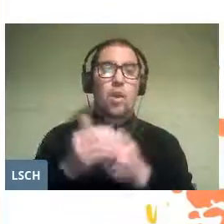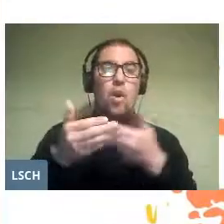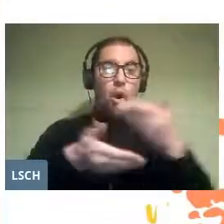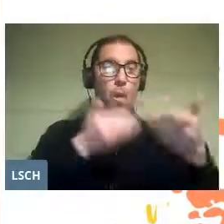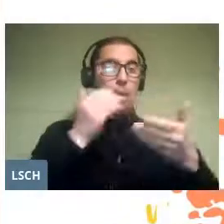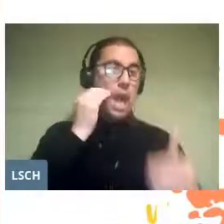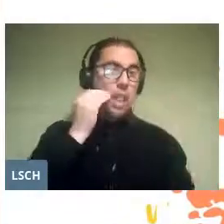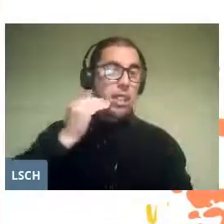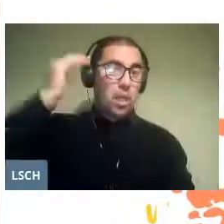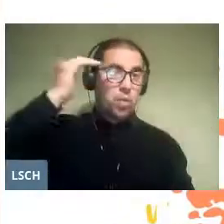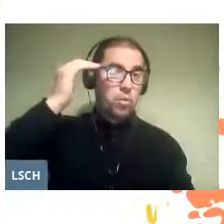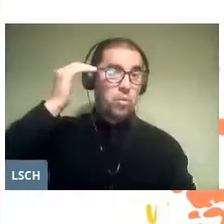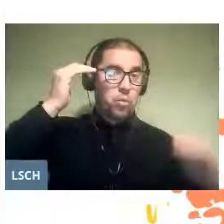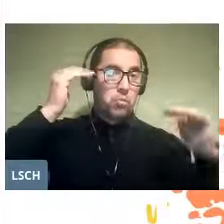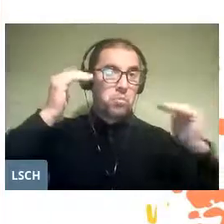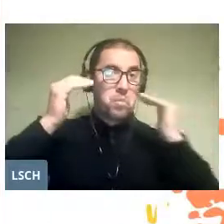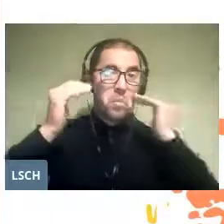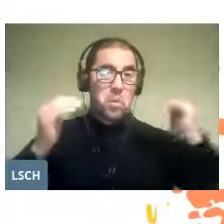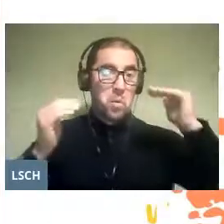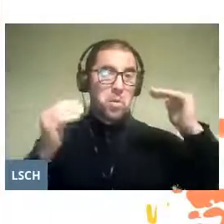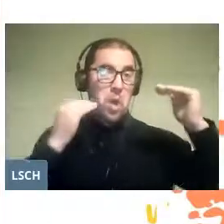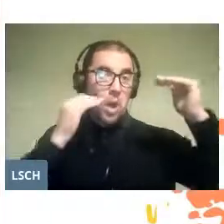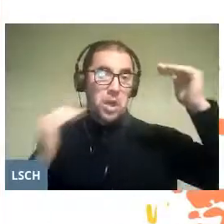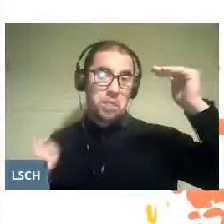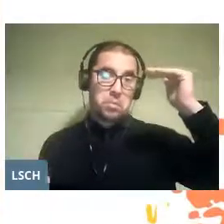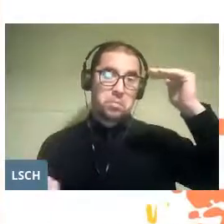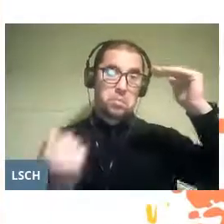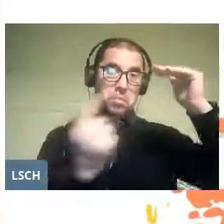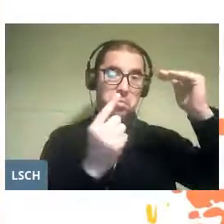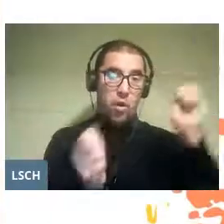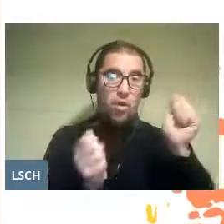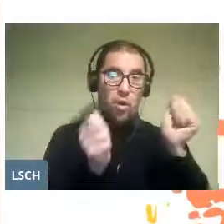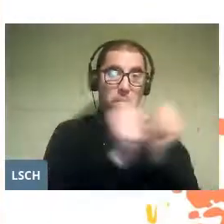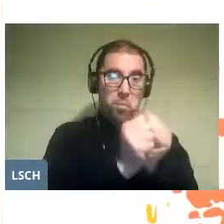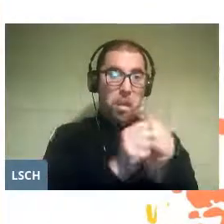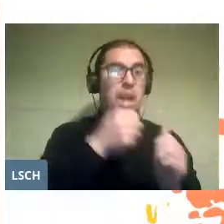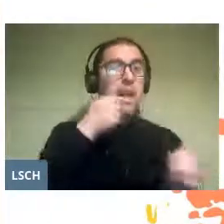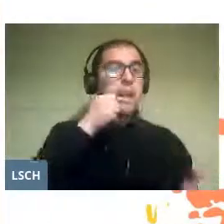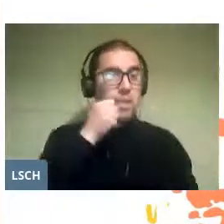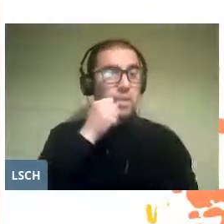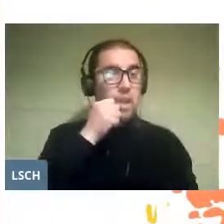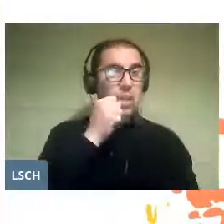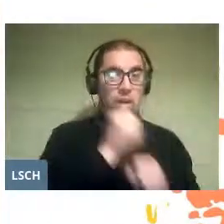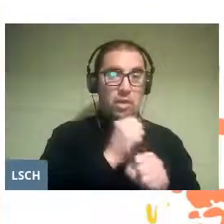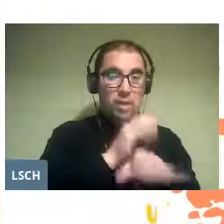that uses children in order to complement the sense of the dramatic work.